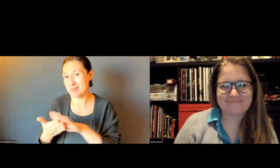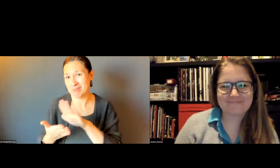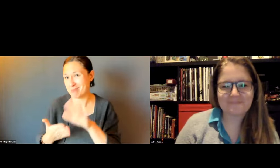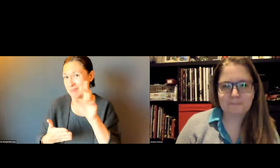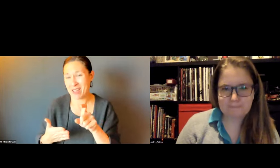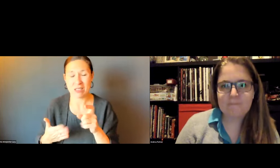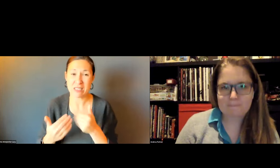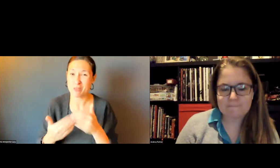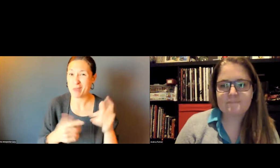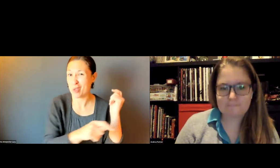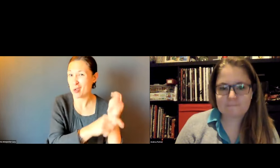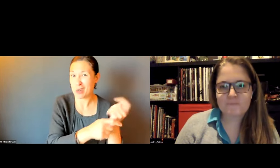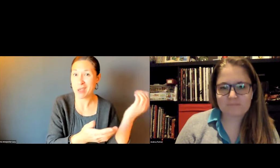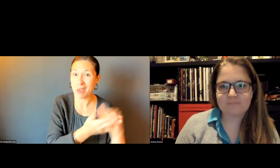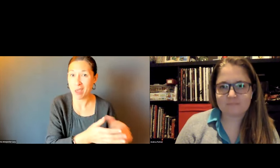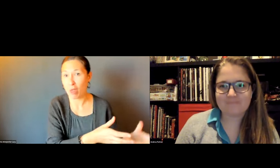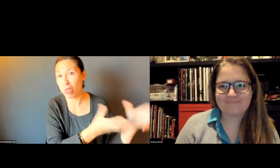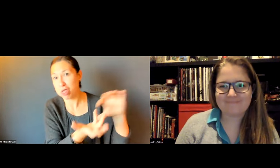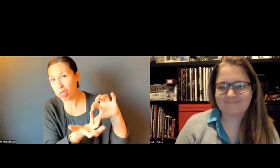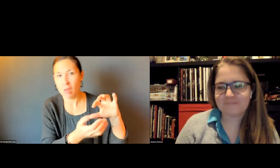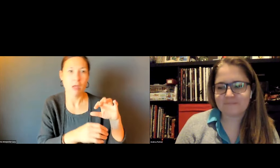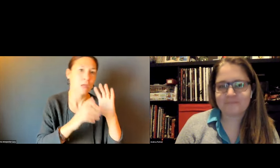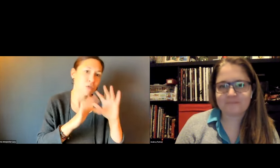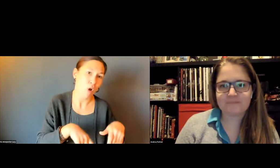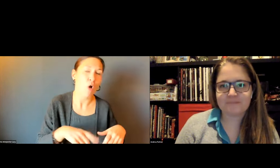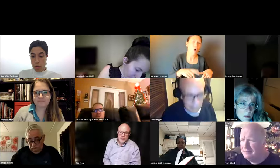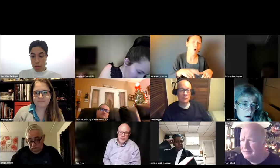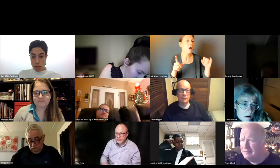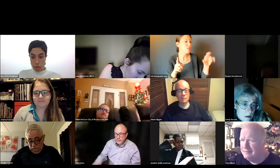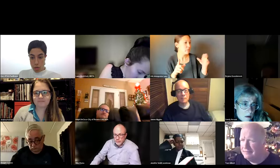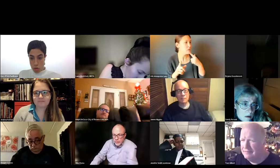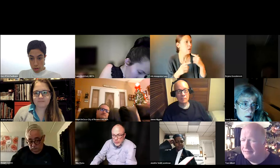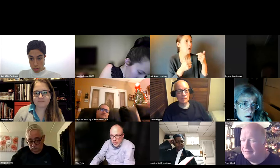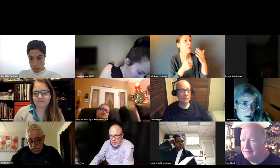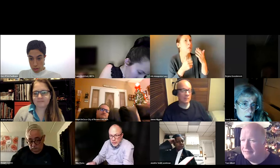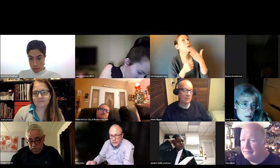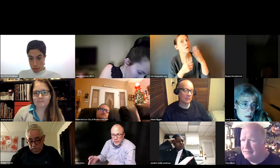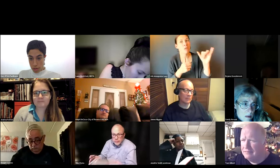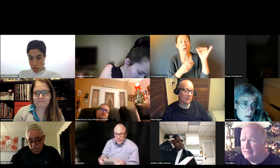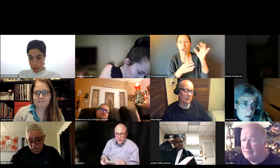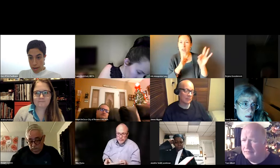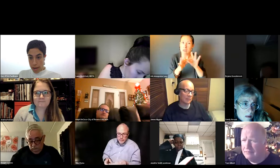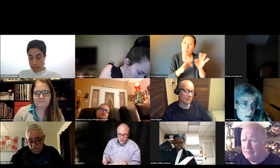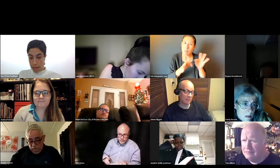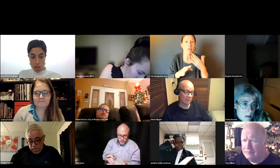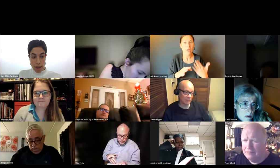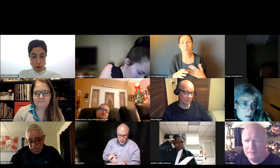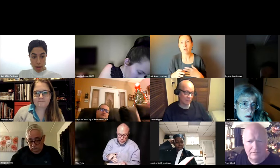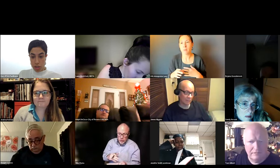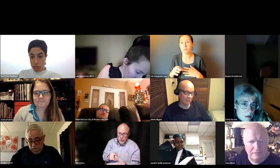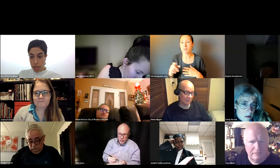DON'T KEEP IT CLEAR. YOU ARE THE BEST. THANK YOU SO MUCH. THANK YOU, ANDREA AND